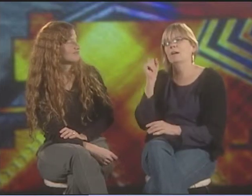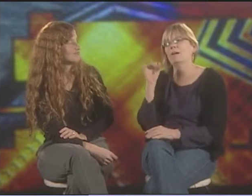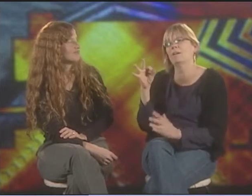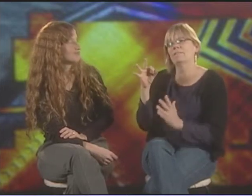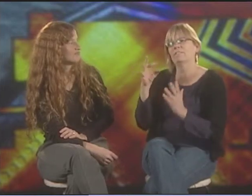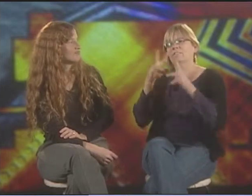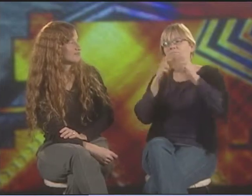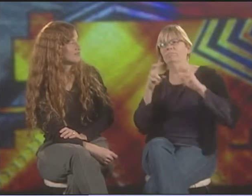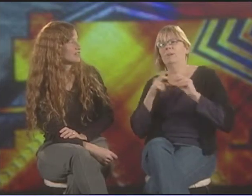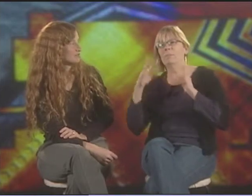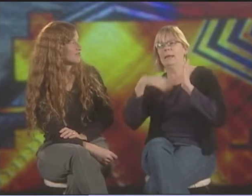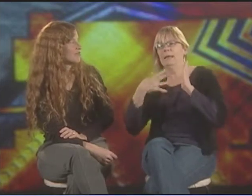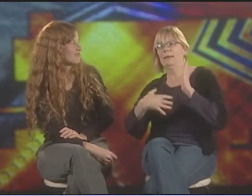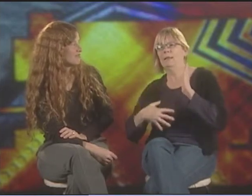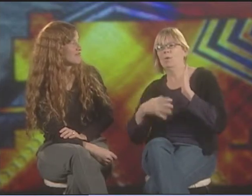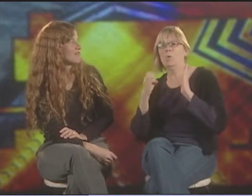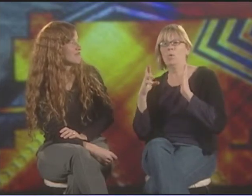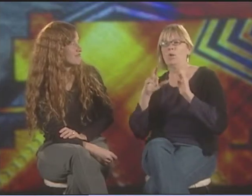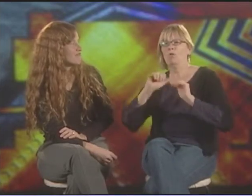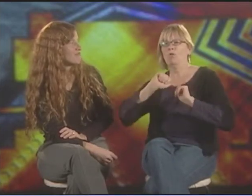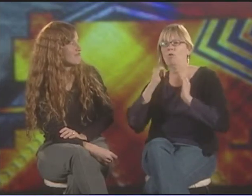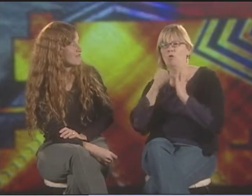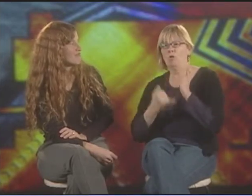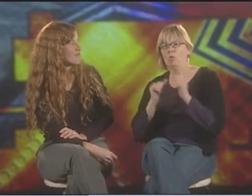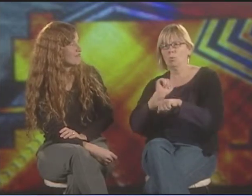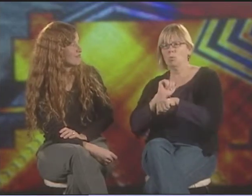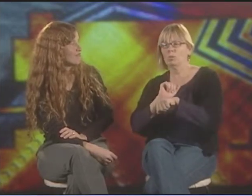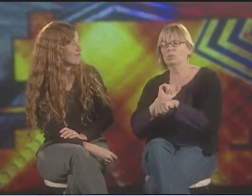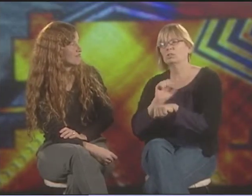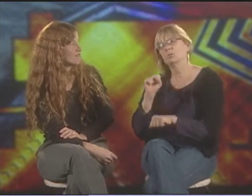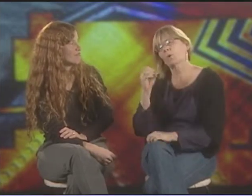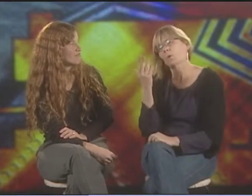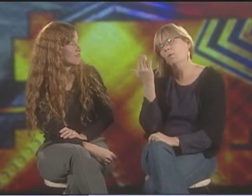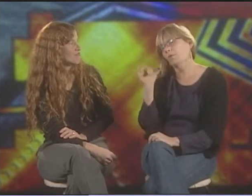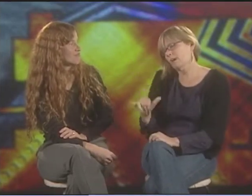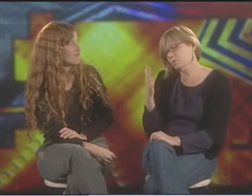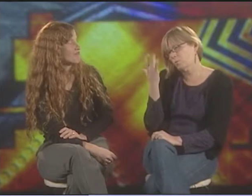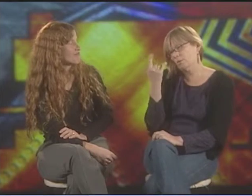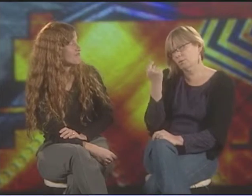IT'S A THEORY THAT YOU CAN USE TO ANALYZING PAINTING, ARTWORK, AND POETRY AS WELL.